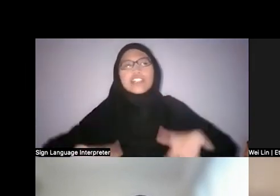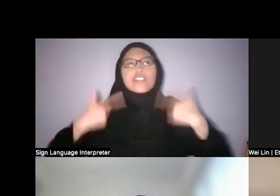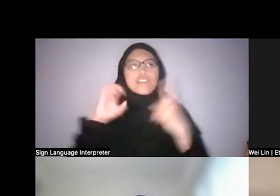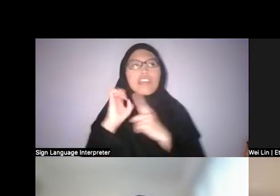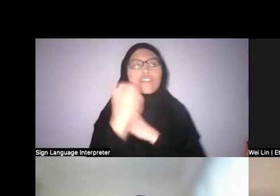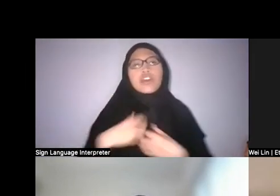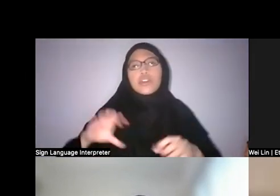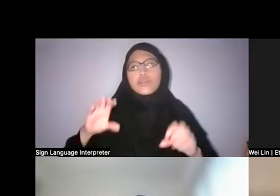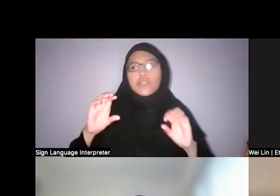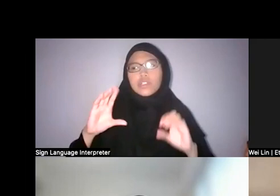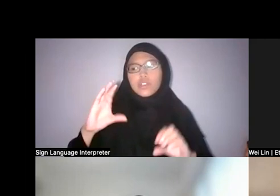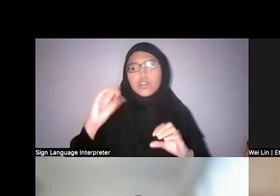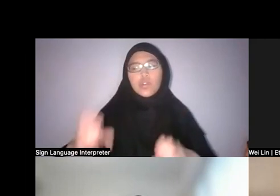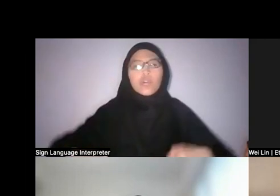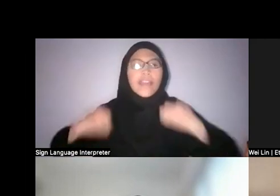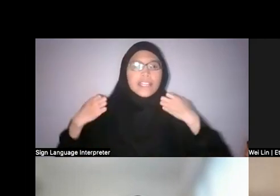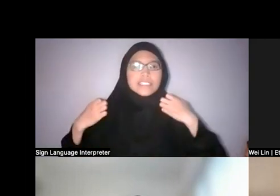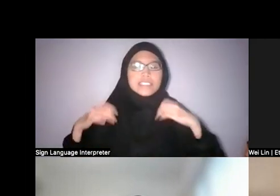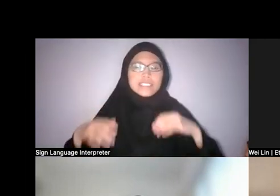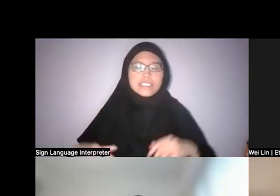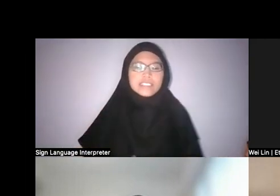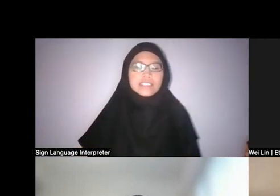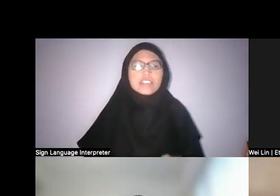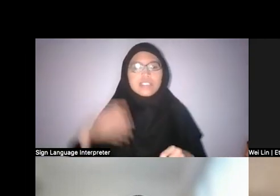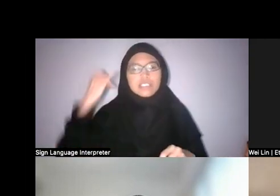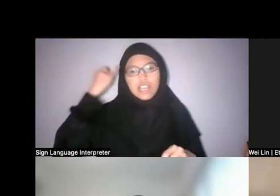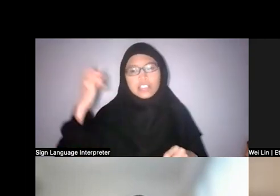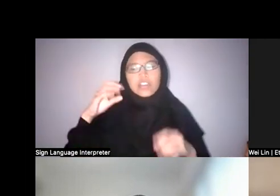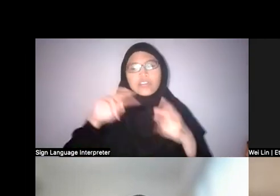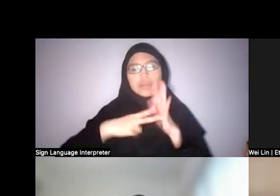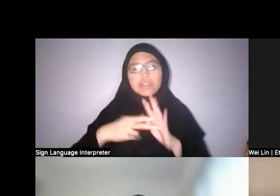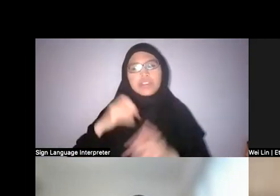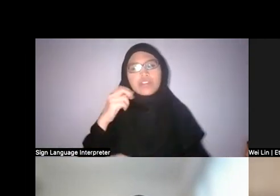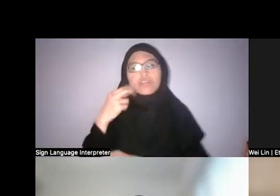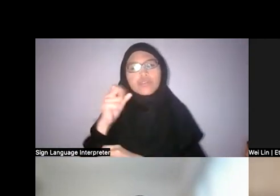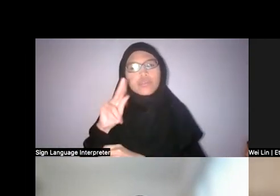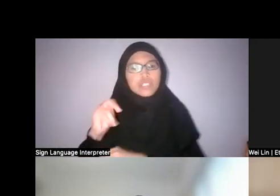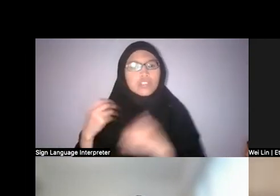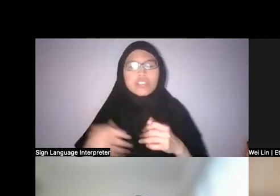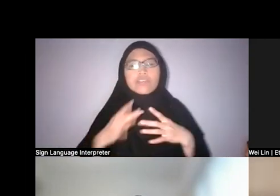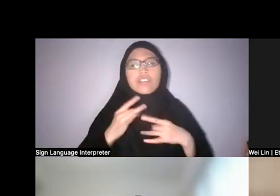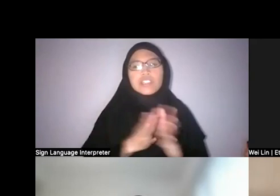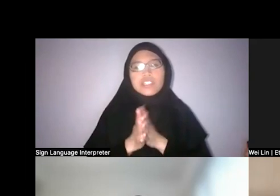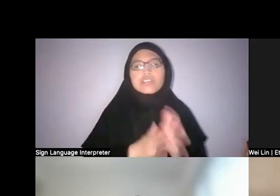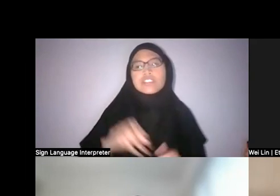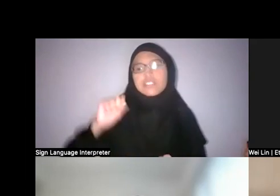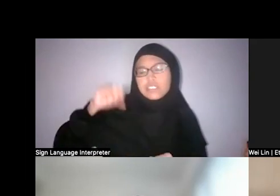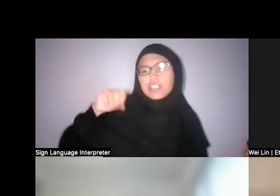So I think that in itself, that idea of naming the hutan, is interesting and fascinating. Faris: Absolutely! Absolutely.